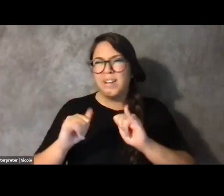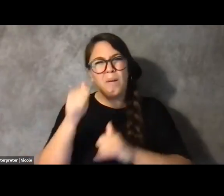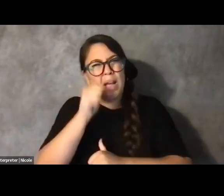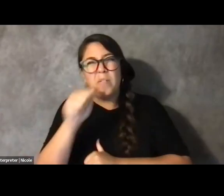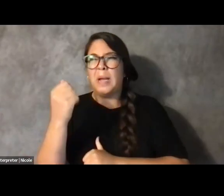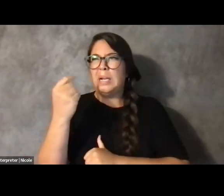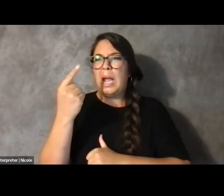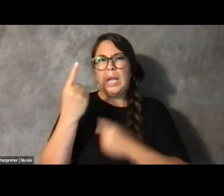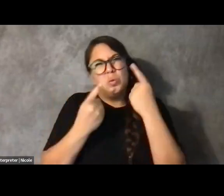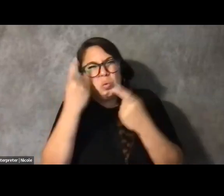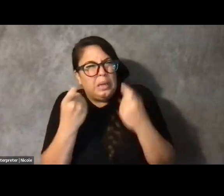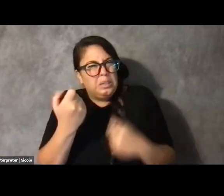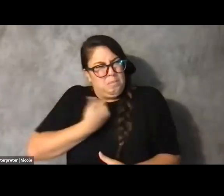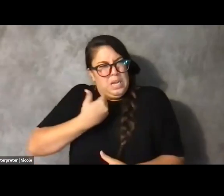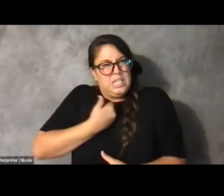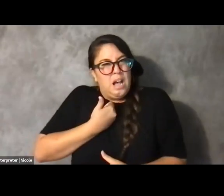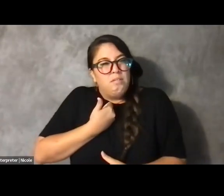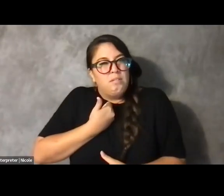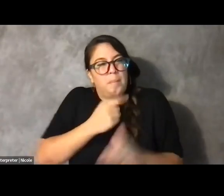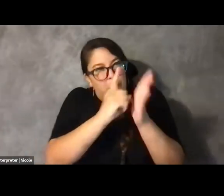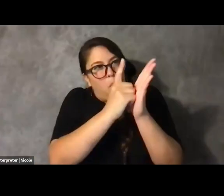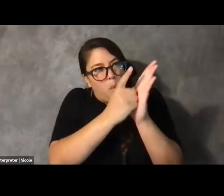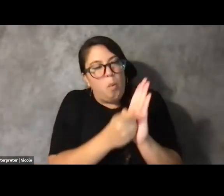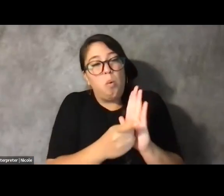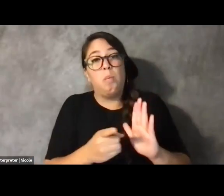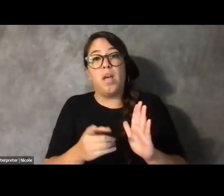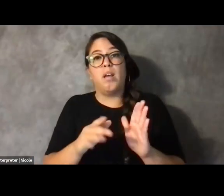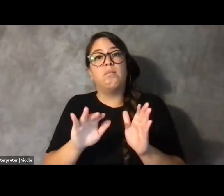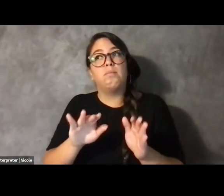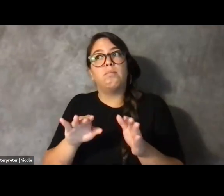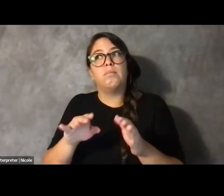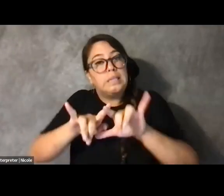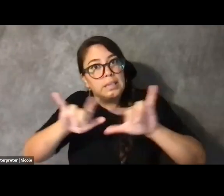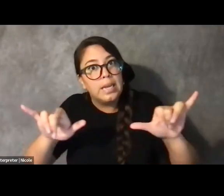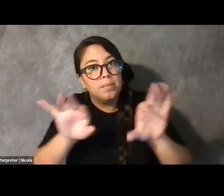And it's also important to know that we -- and when we talk about community,